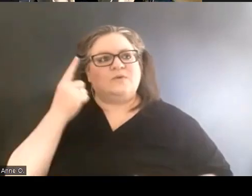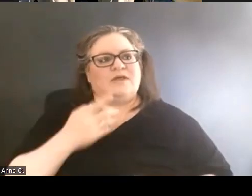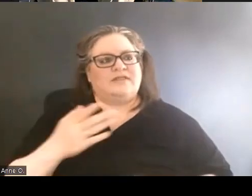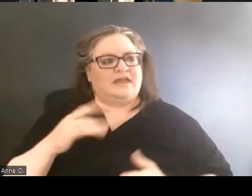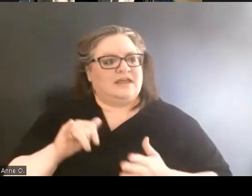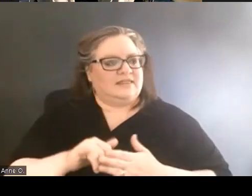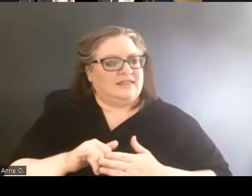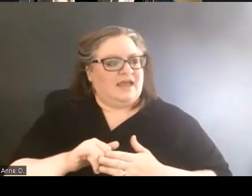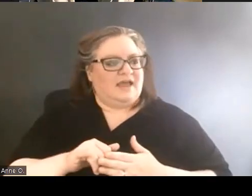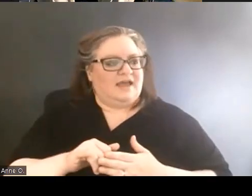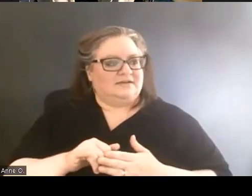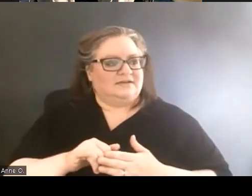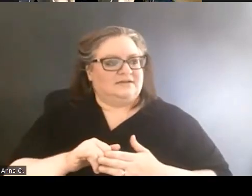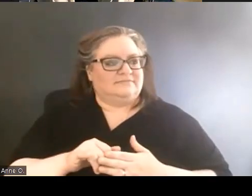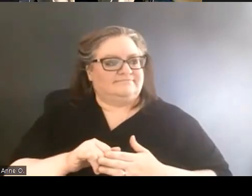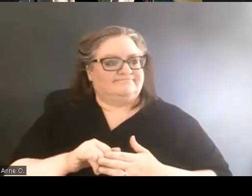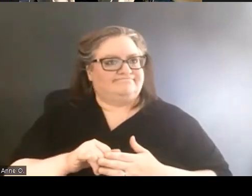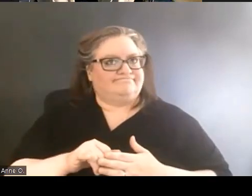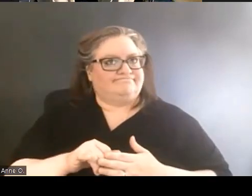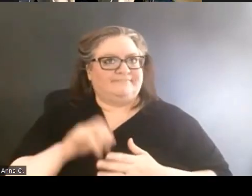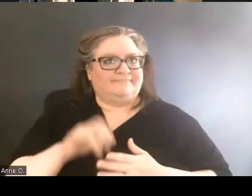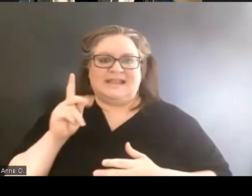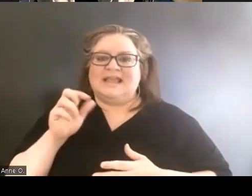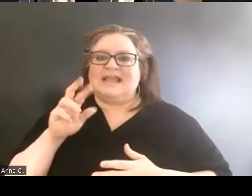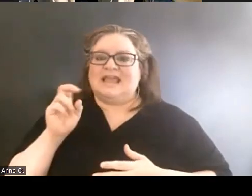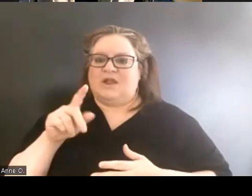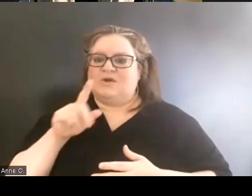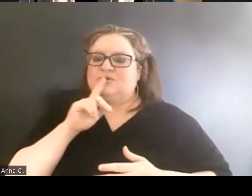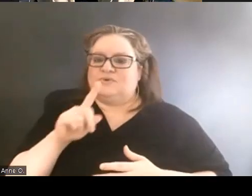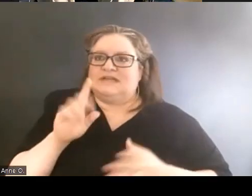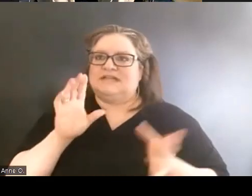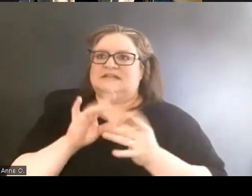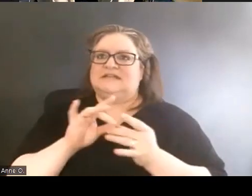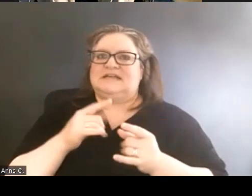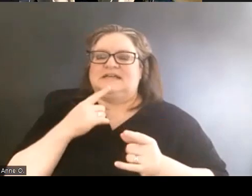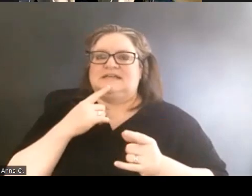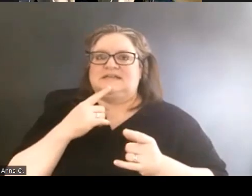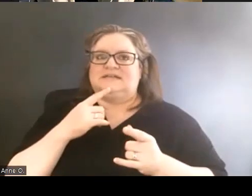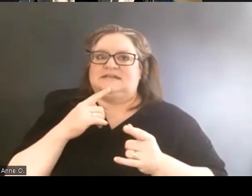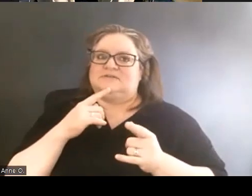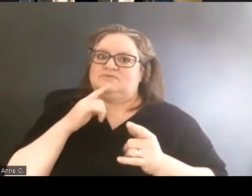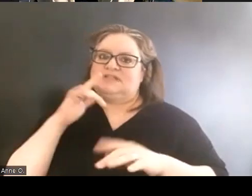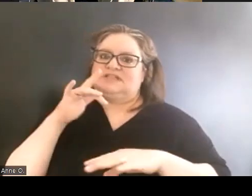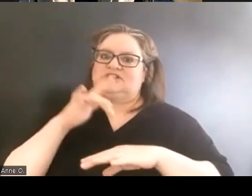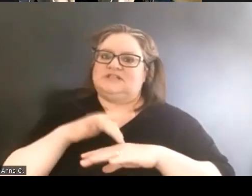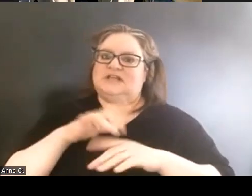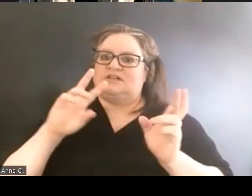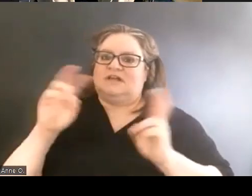is how long overdue these efforts of creating